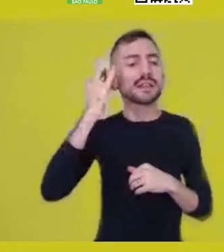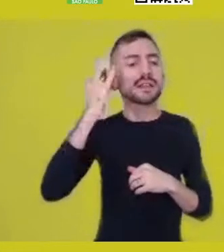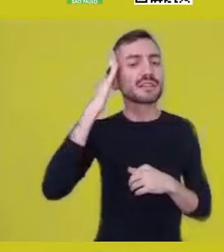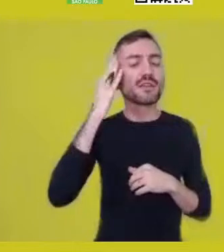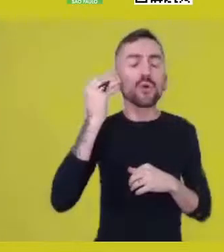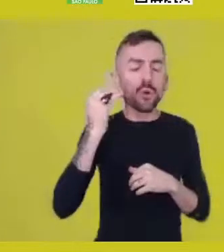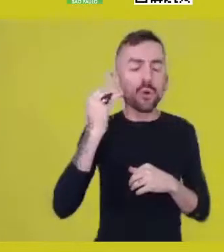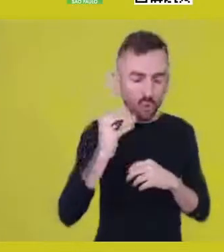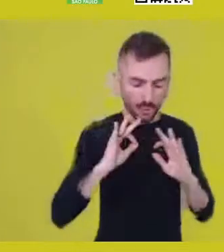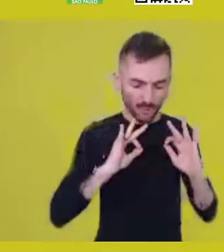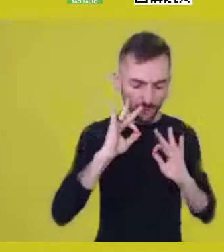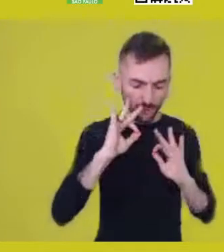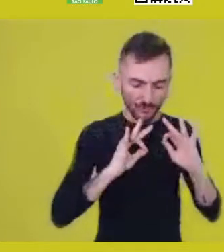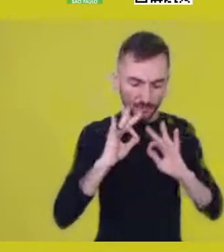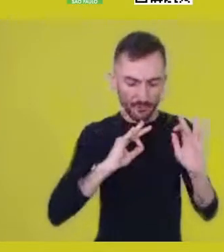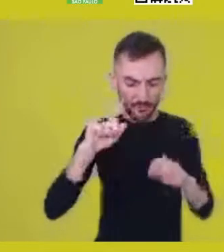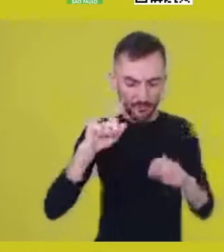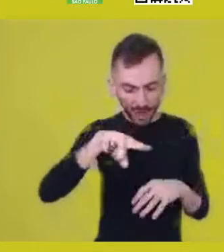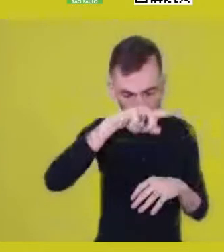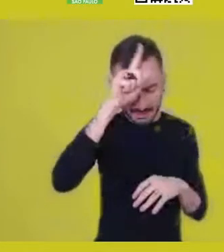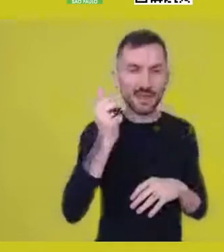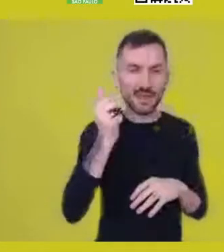and what are the notions we perpetuate